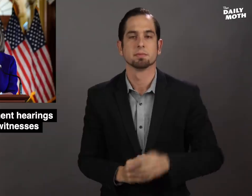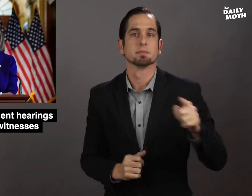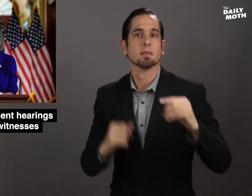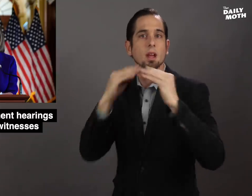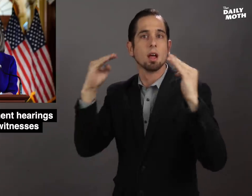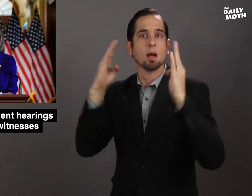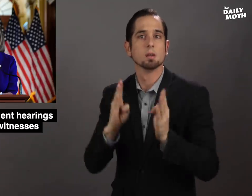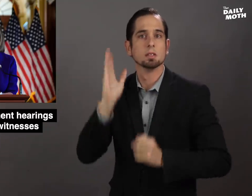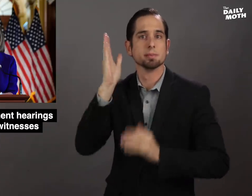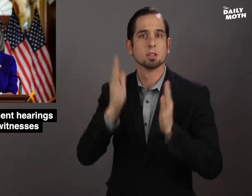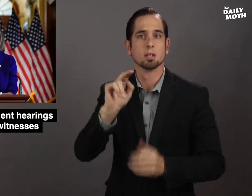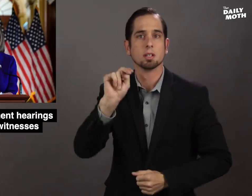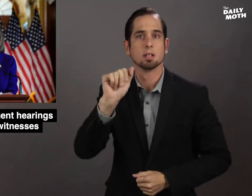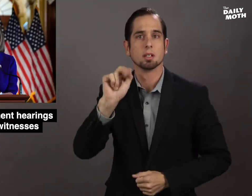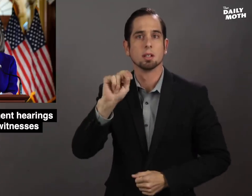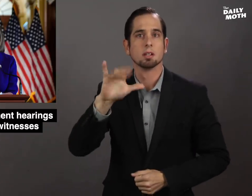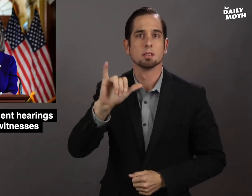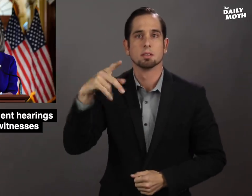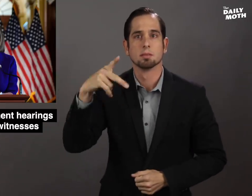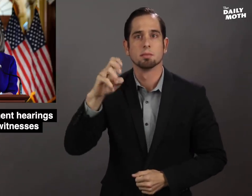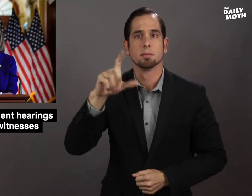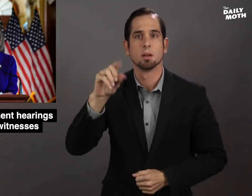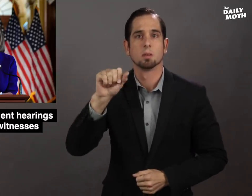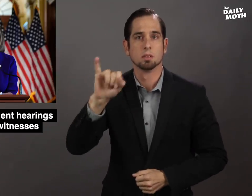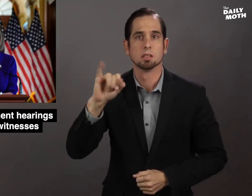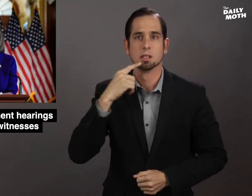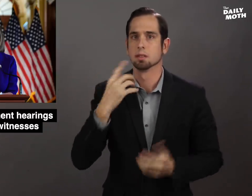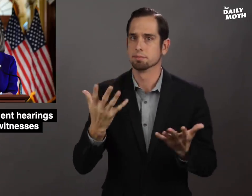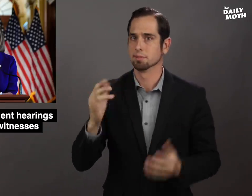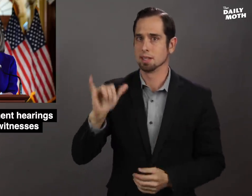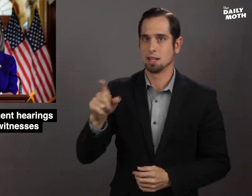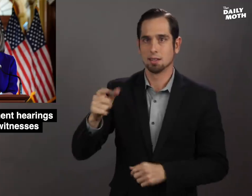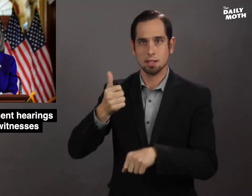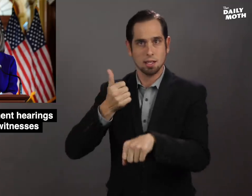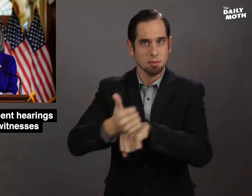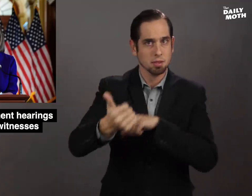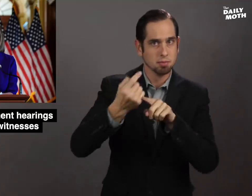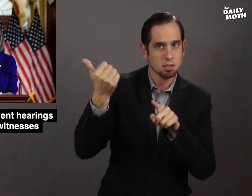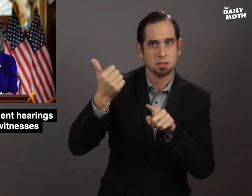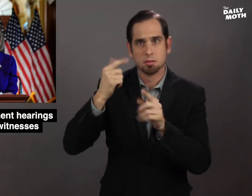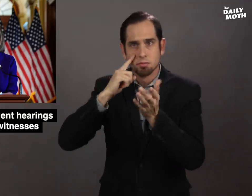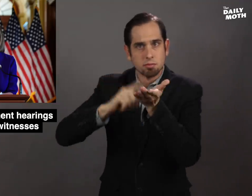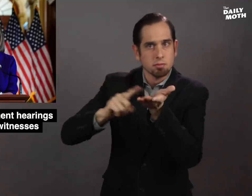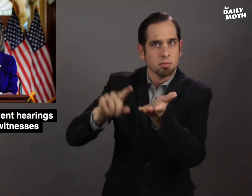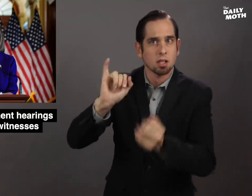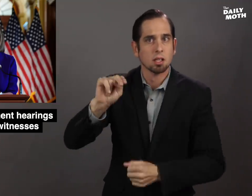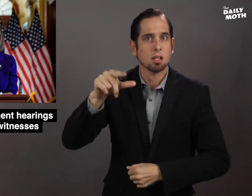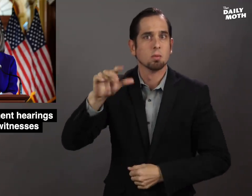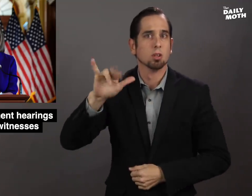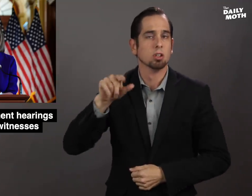House Speaker Nancy Pelosi said the impeachment inquiry